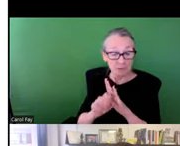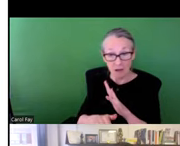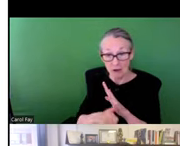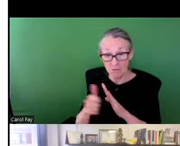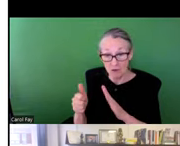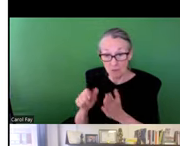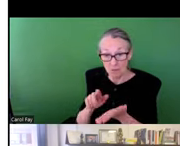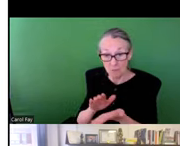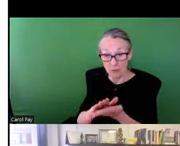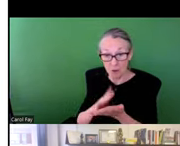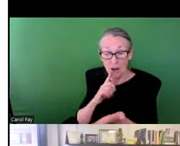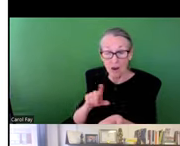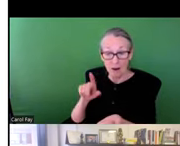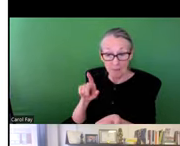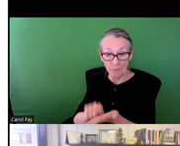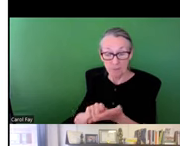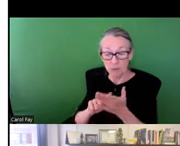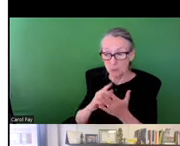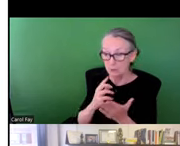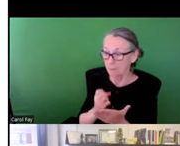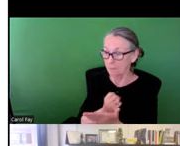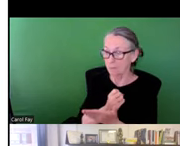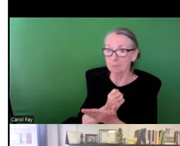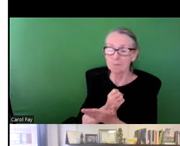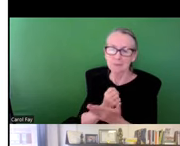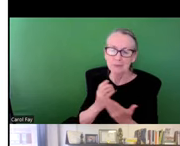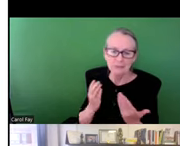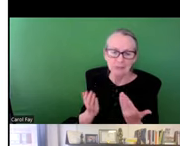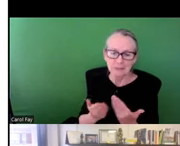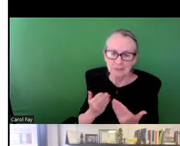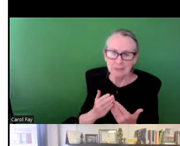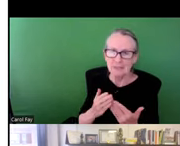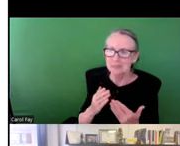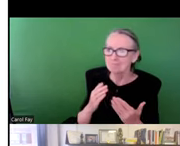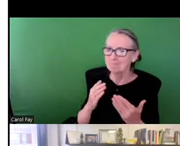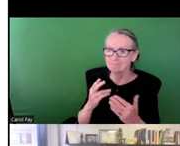So this is just an image of another recent paper that I published